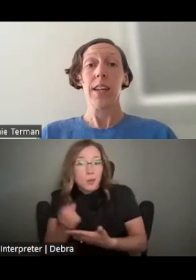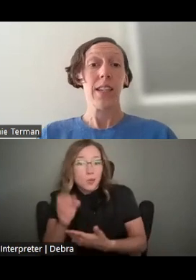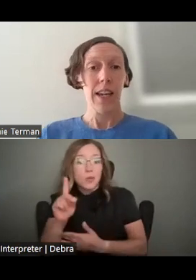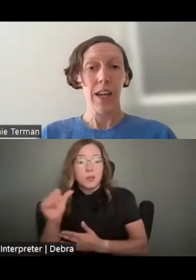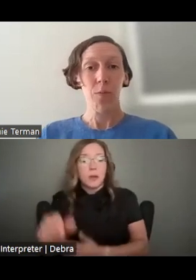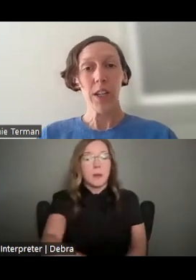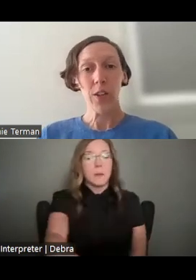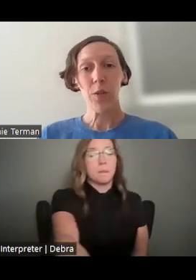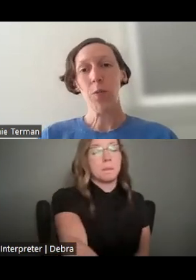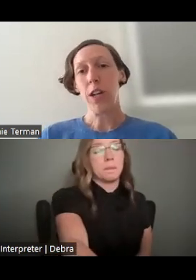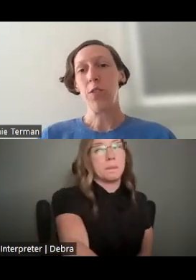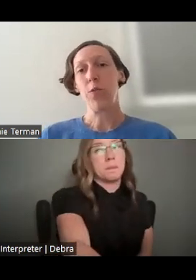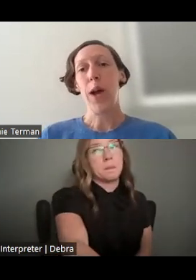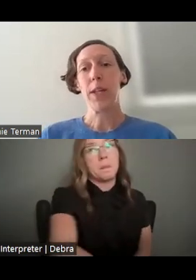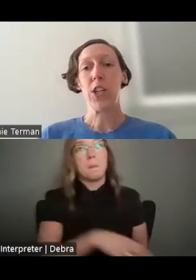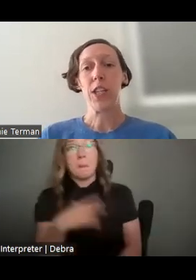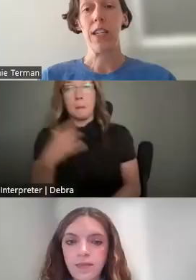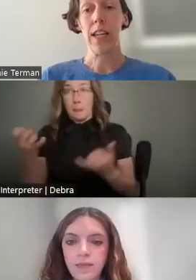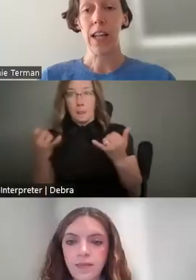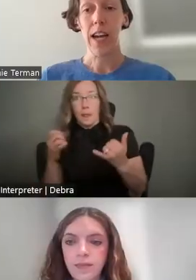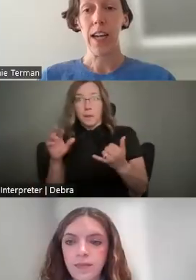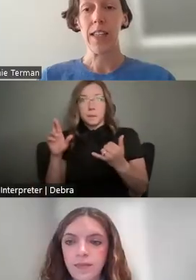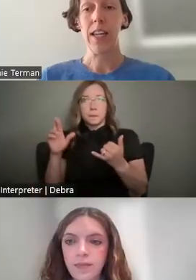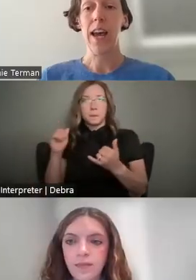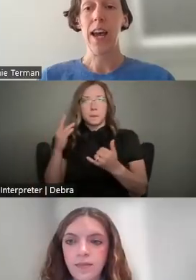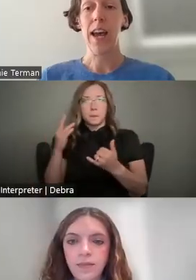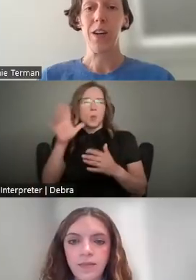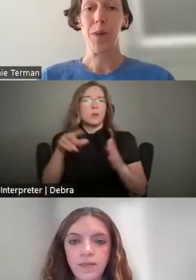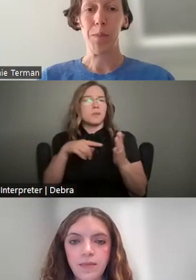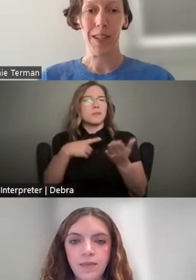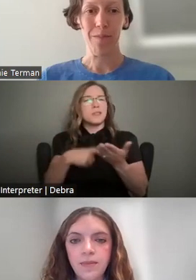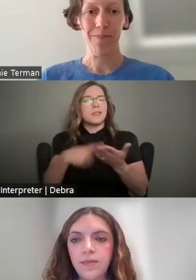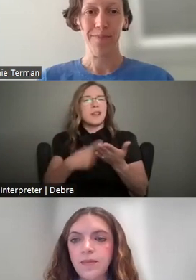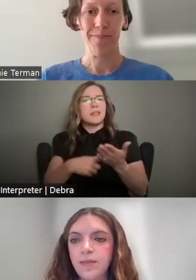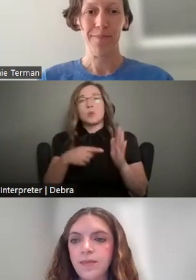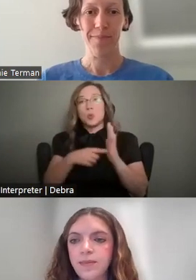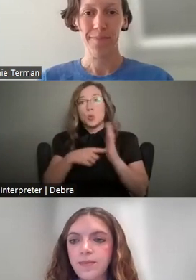AND NOW RACHEL WILL WALK YOU THROUGH APPLICATION DEADLINES AND NAVIGATING OUR WEBSITE.